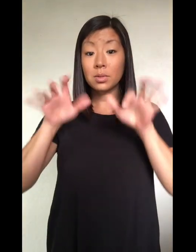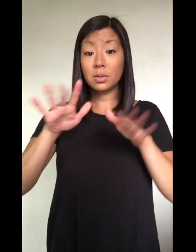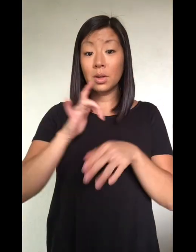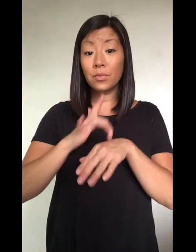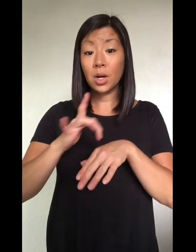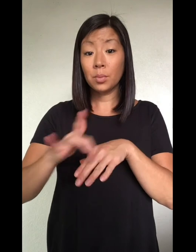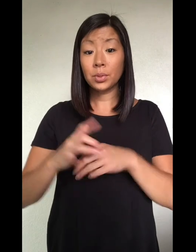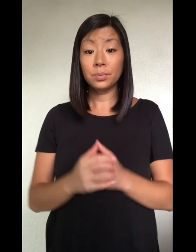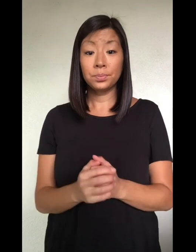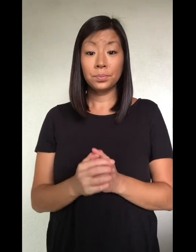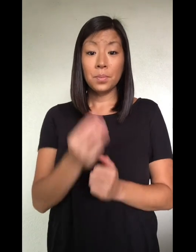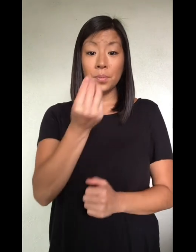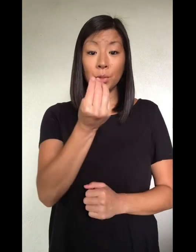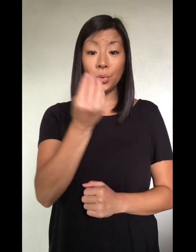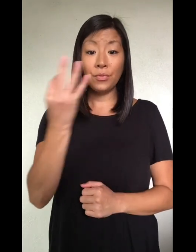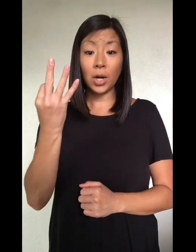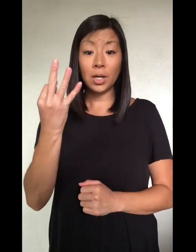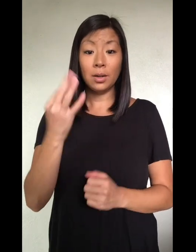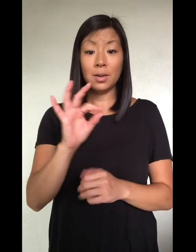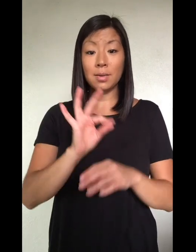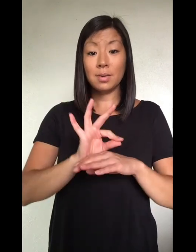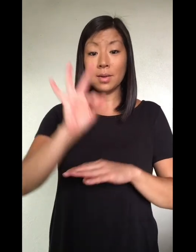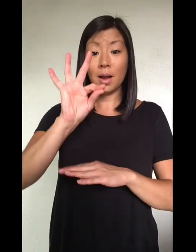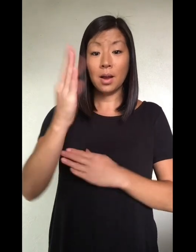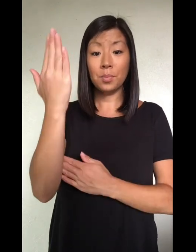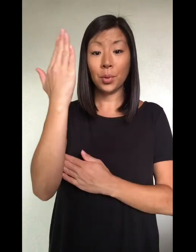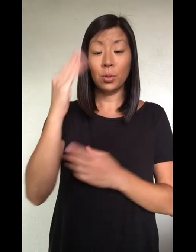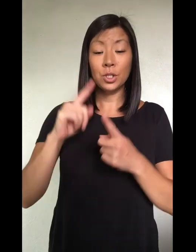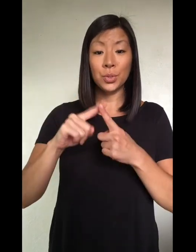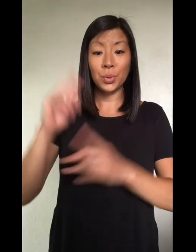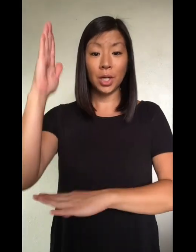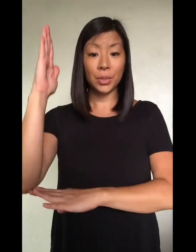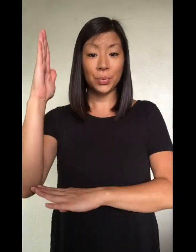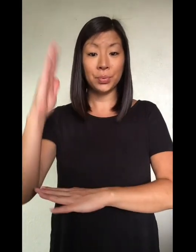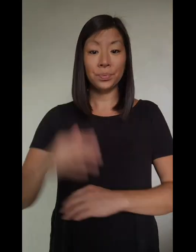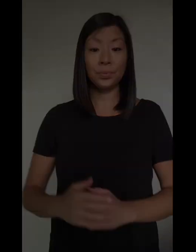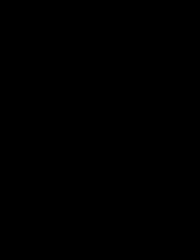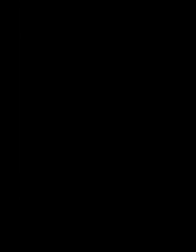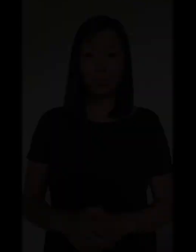Testing is conducted Monday through Friday, 9 am – 12 noon